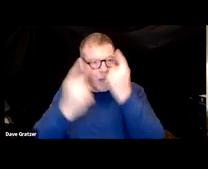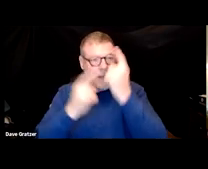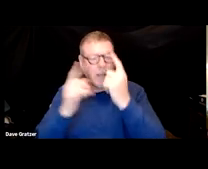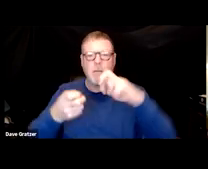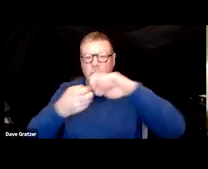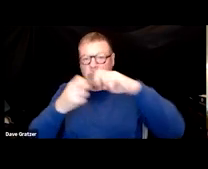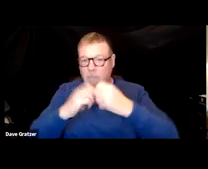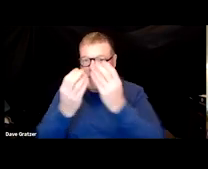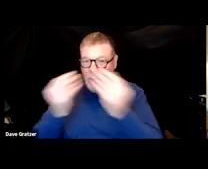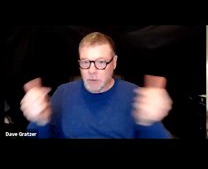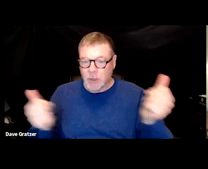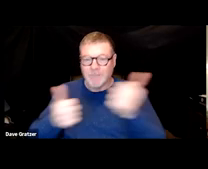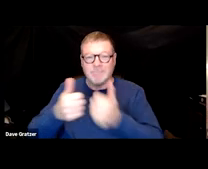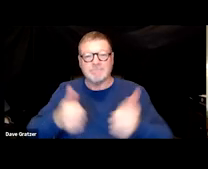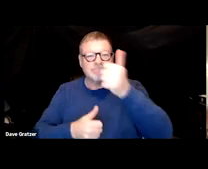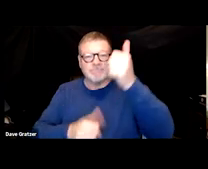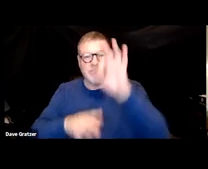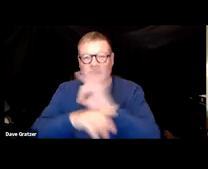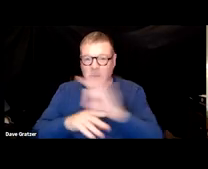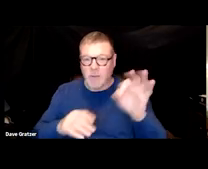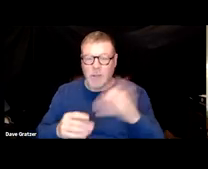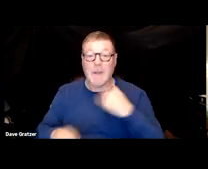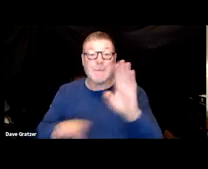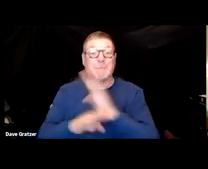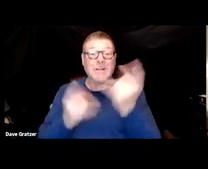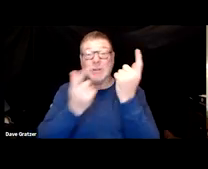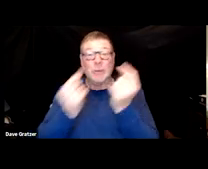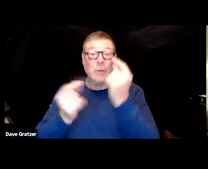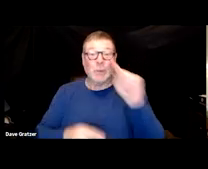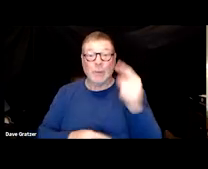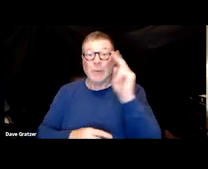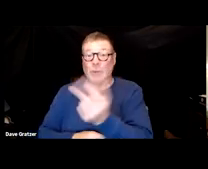Executive function, kind of multitasking and spatial planning.